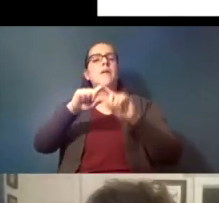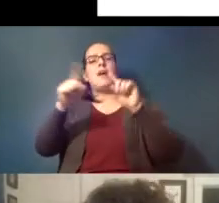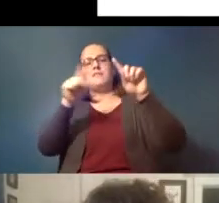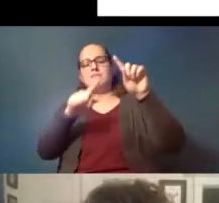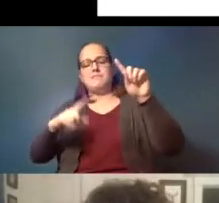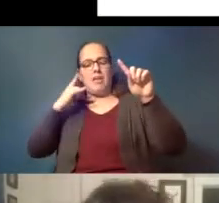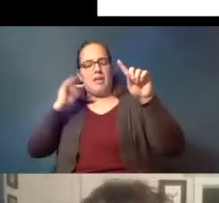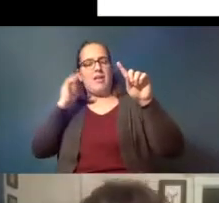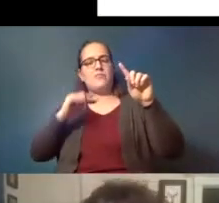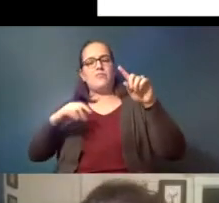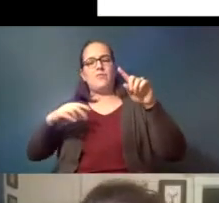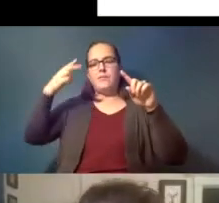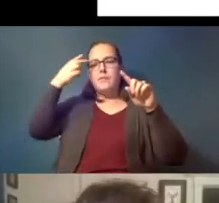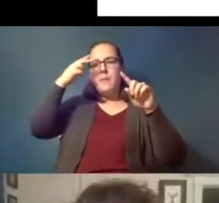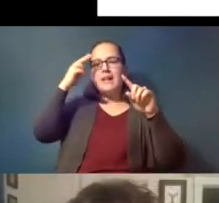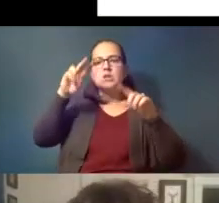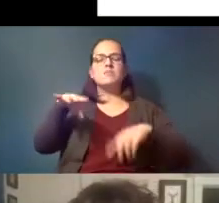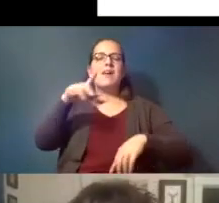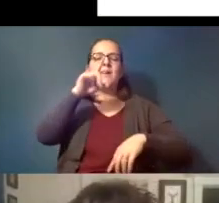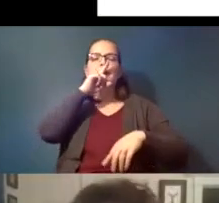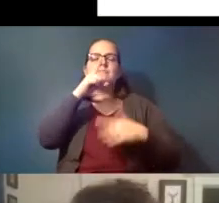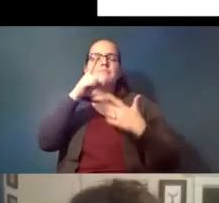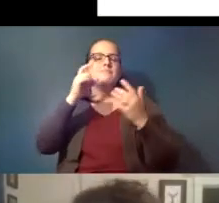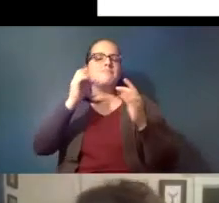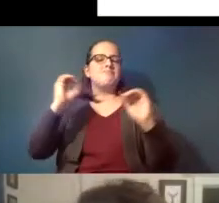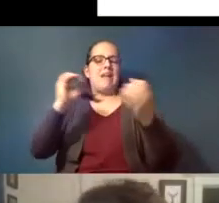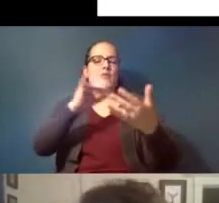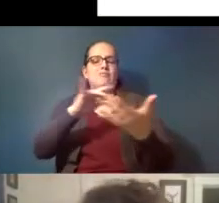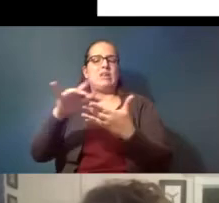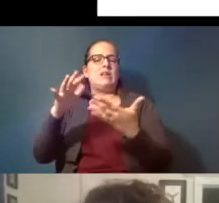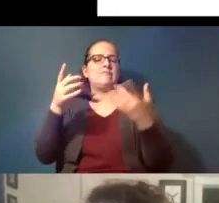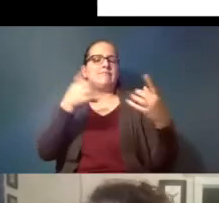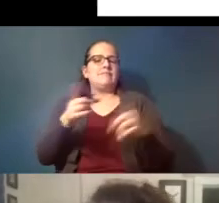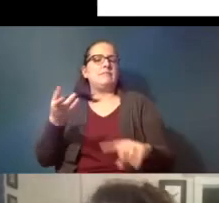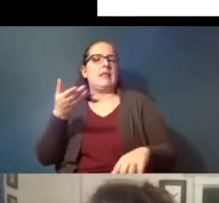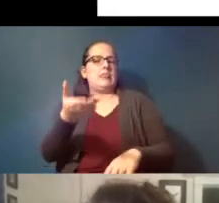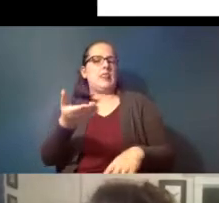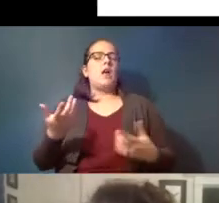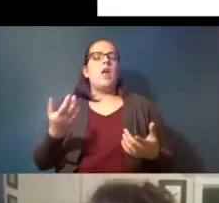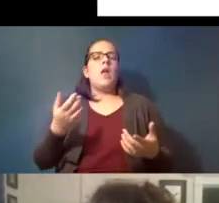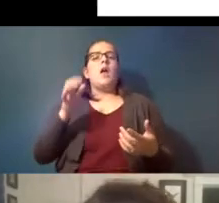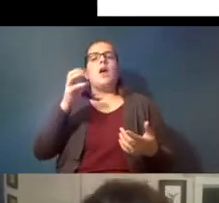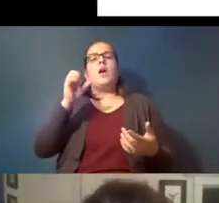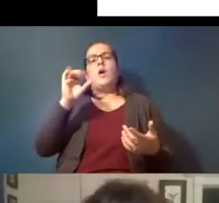mexico and there really are no studies that have been done and these are this is focusing just on